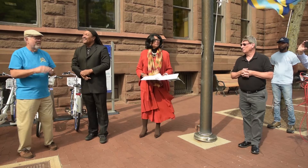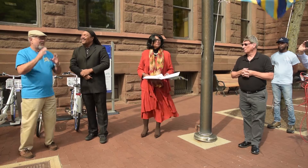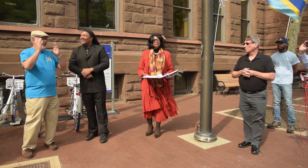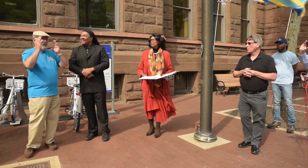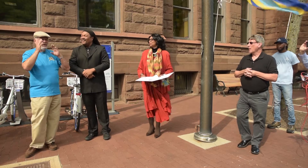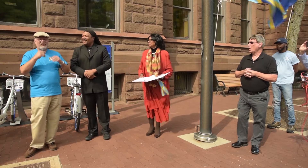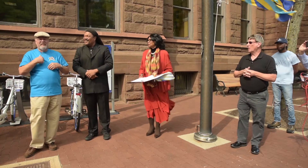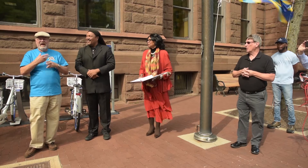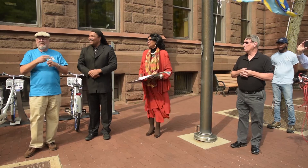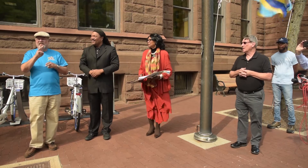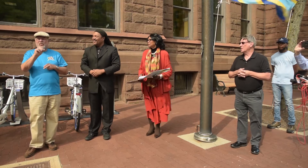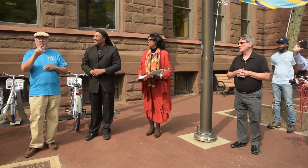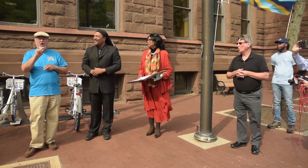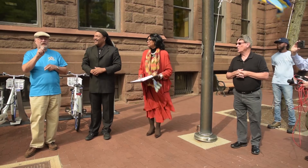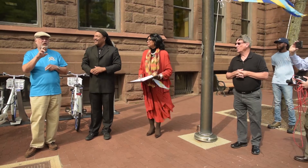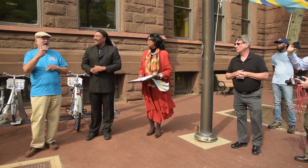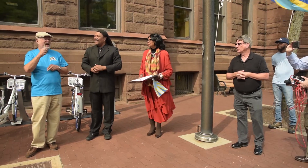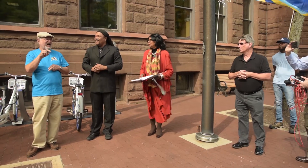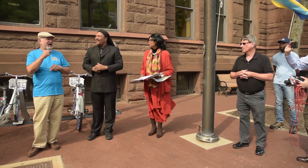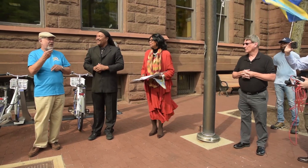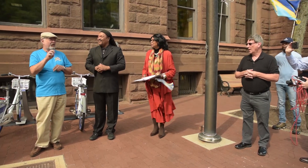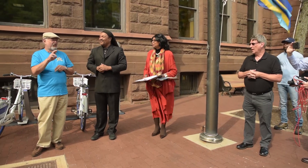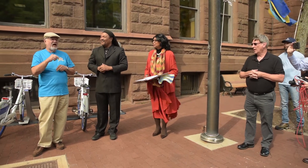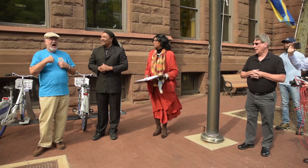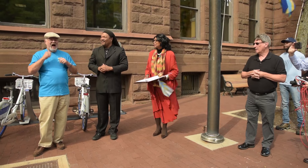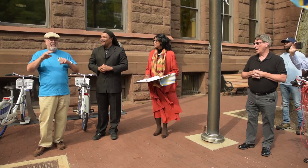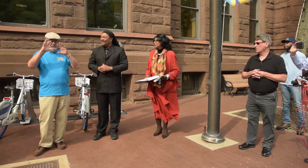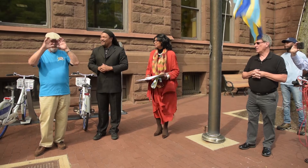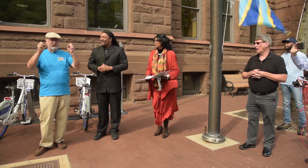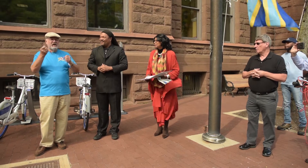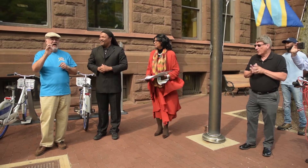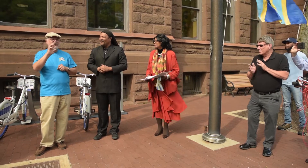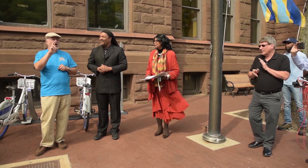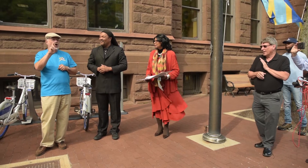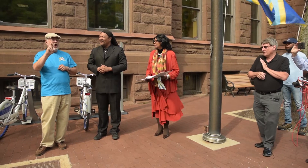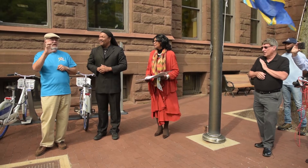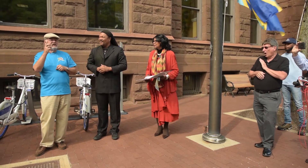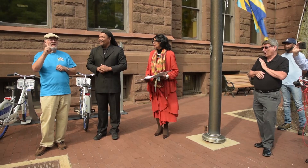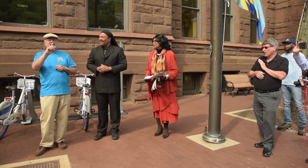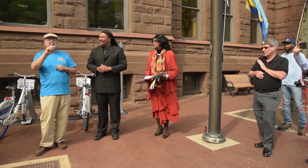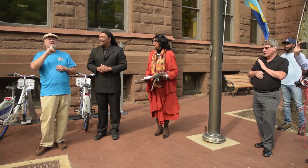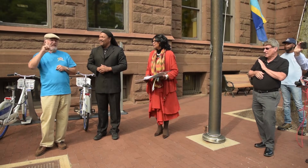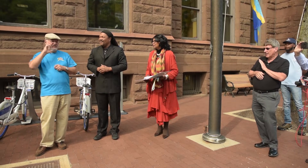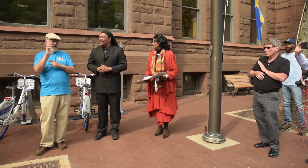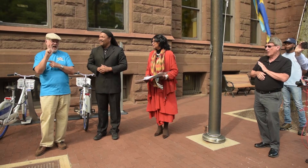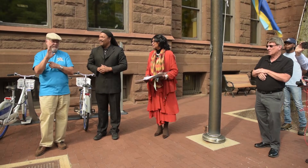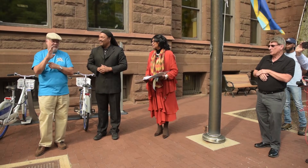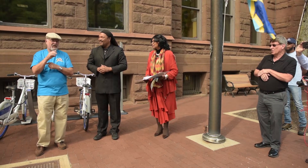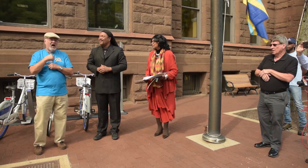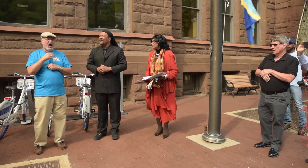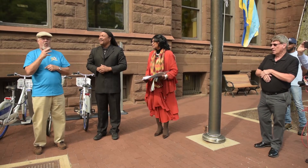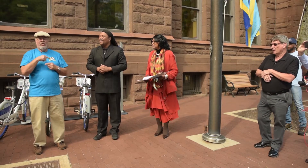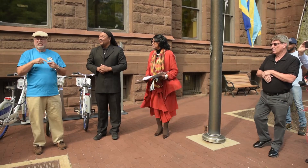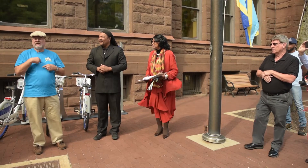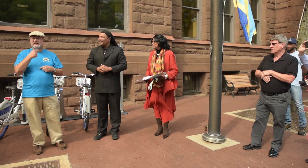Hello everyone my name is Walter. I am president of RCD the Rochester